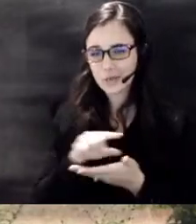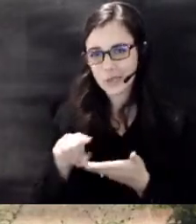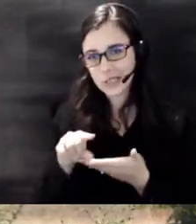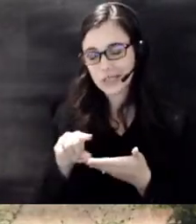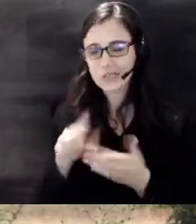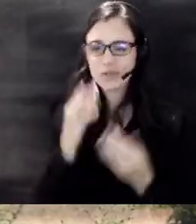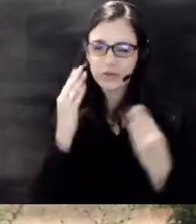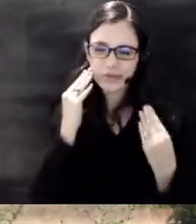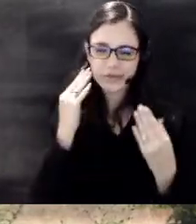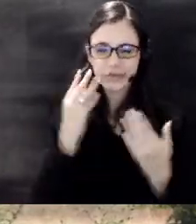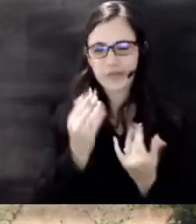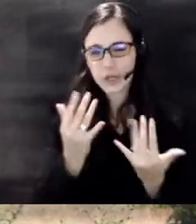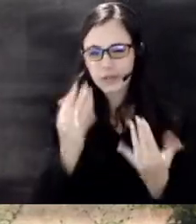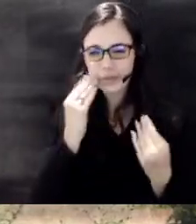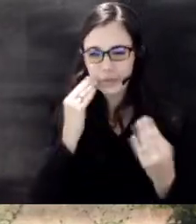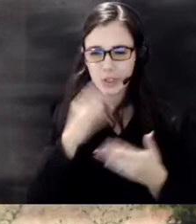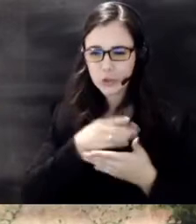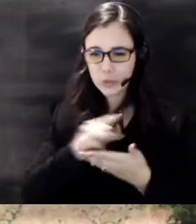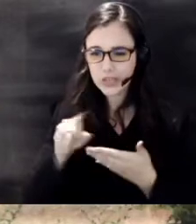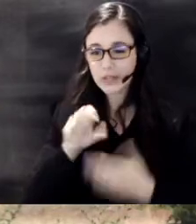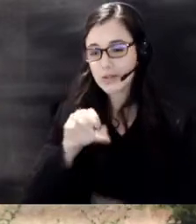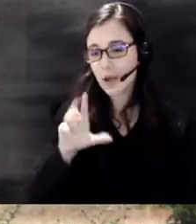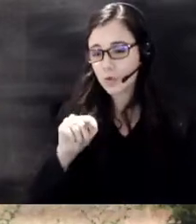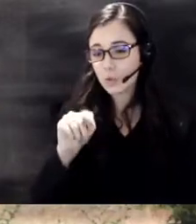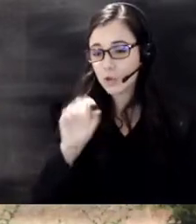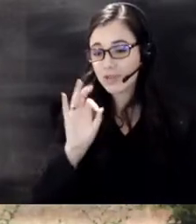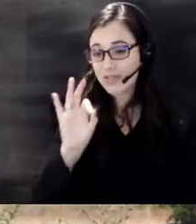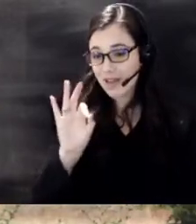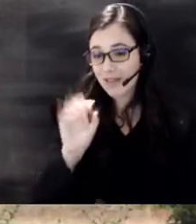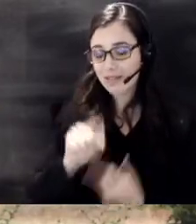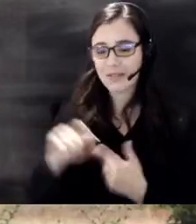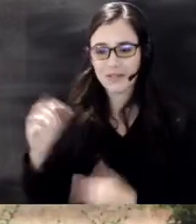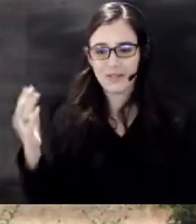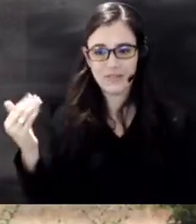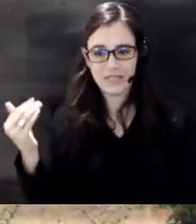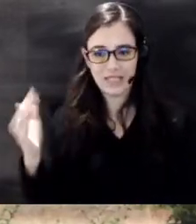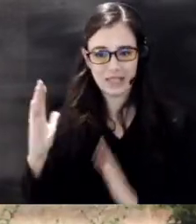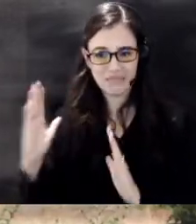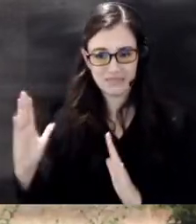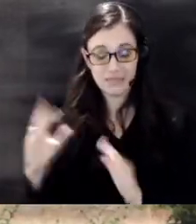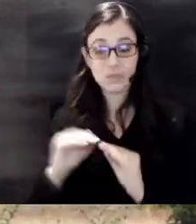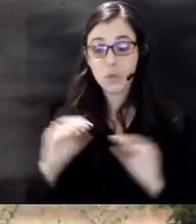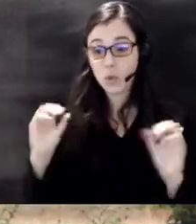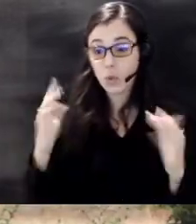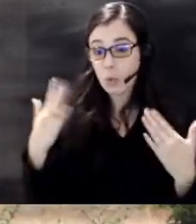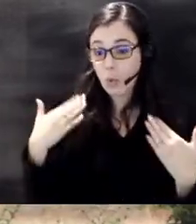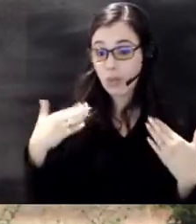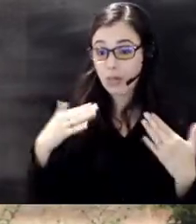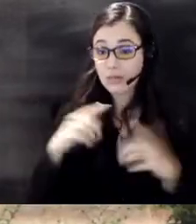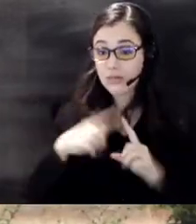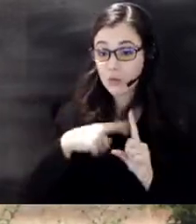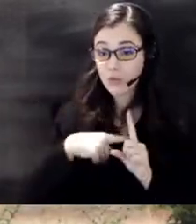which runs from October 9th to the 15th cooler temperatures have begun to creep in and now it's